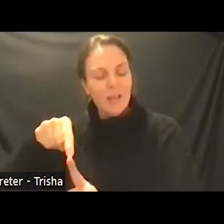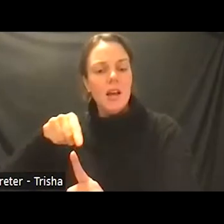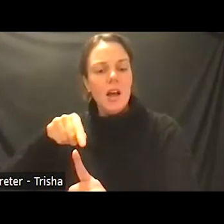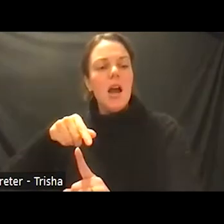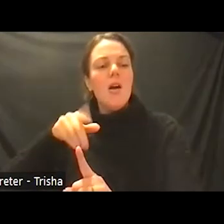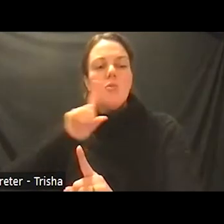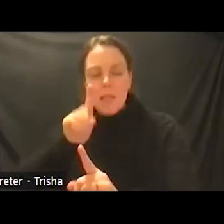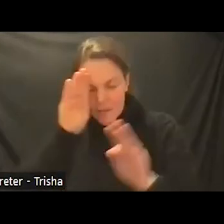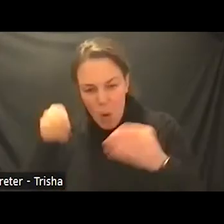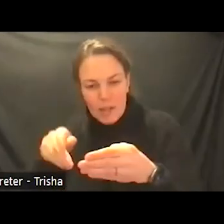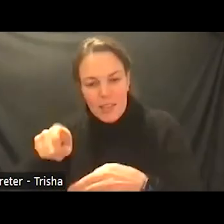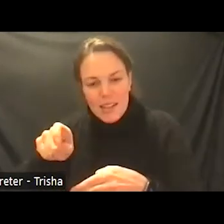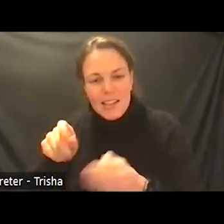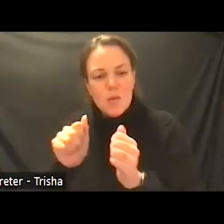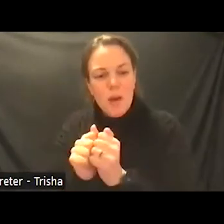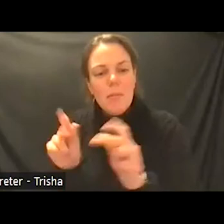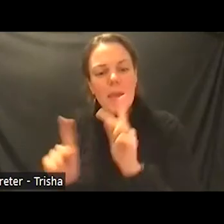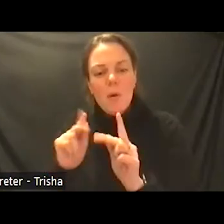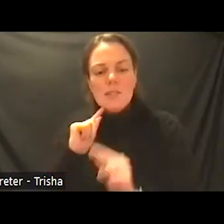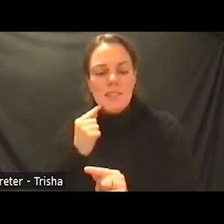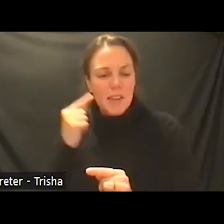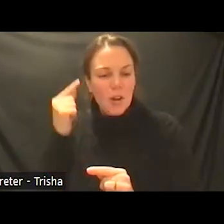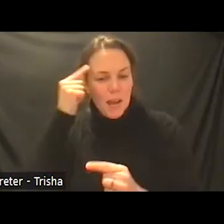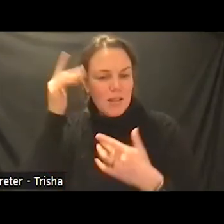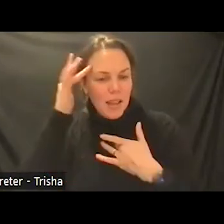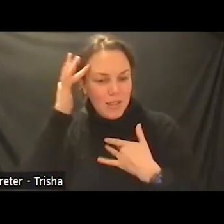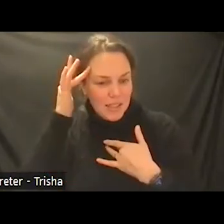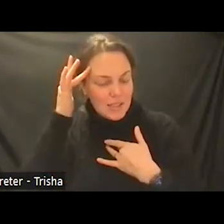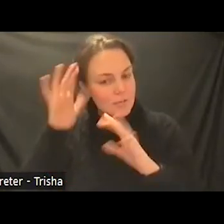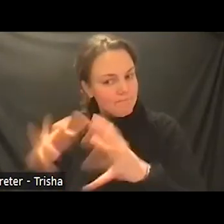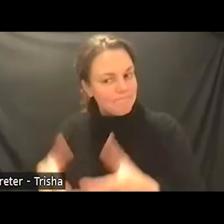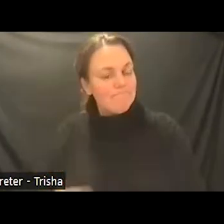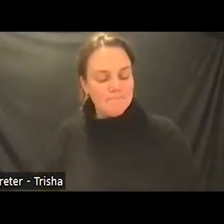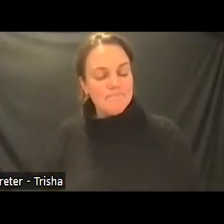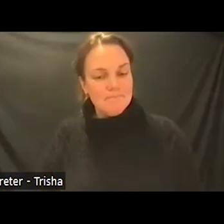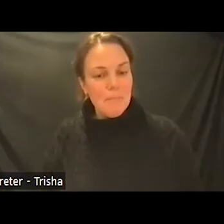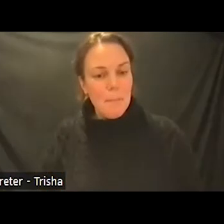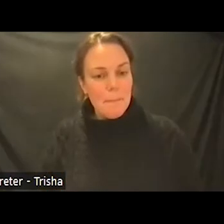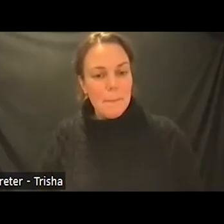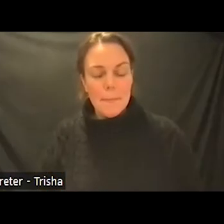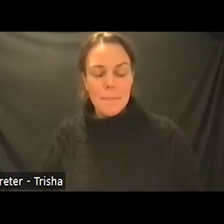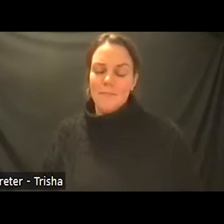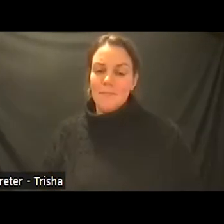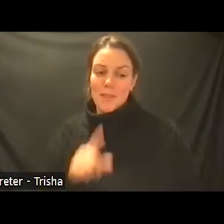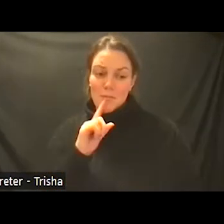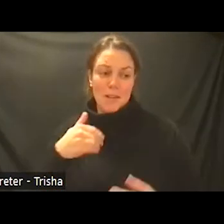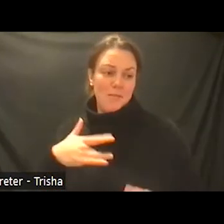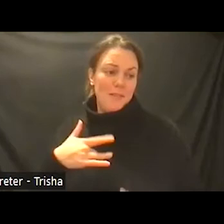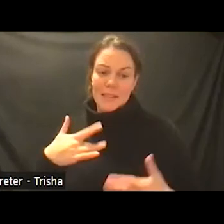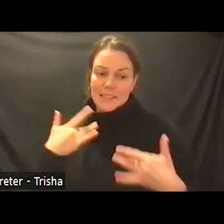people with severe mental illness exclusively it's really exciting to take care of this population